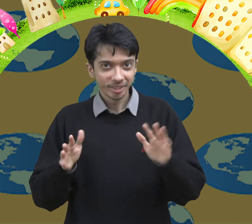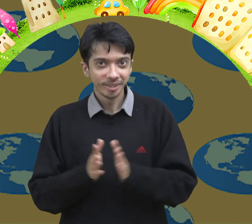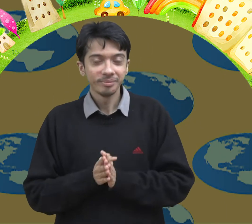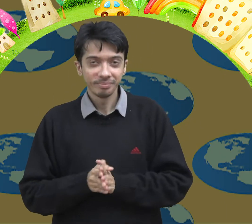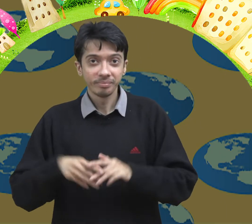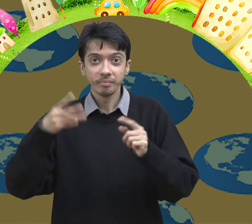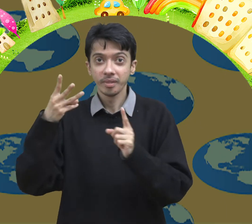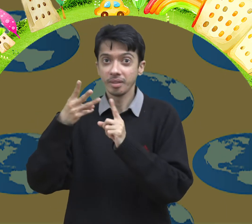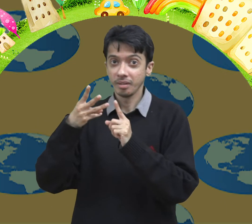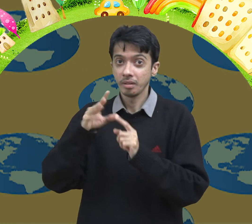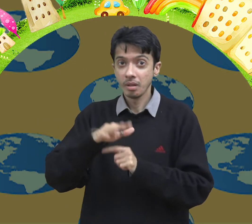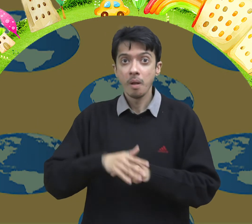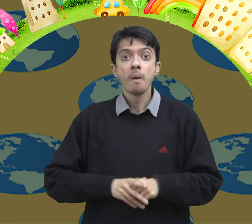Did you see that?